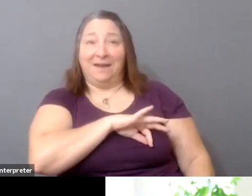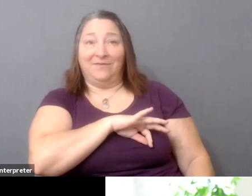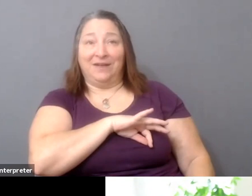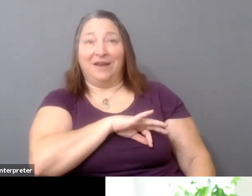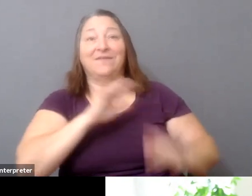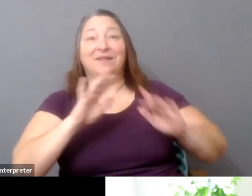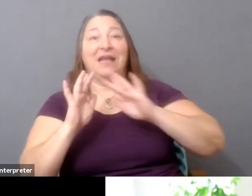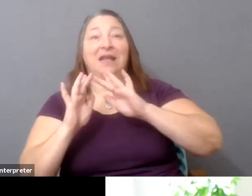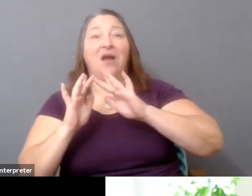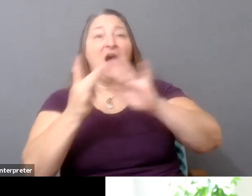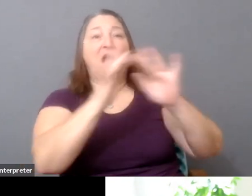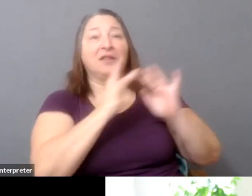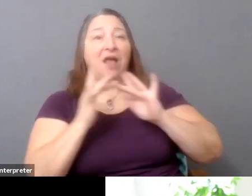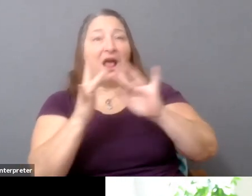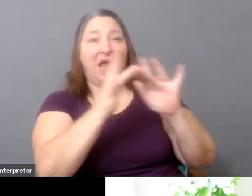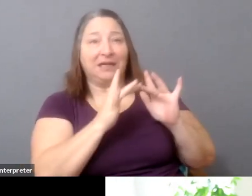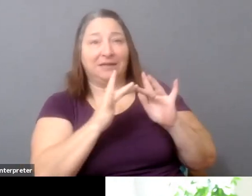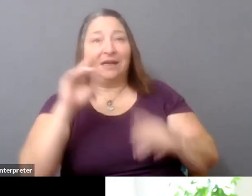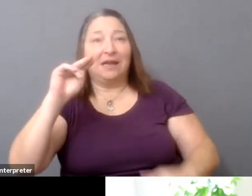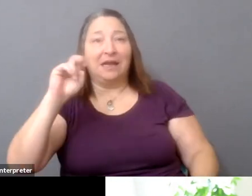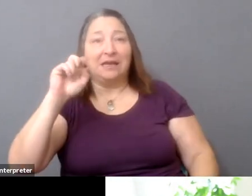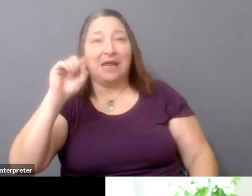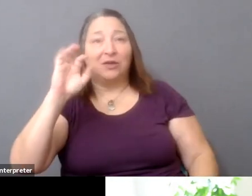that we have today is the ability for individuals